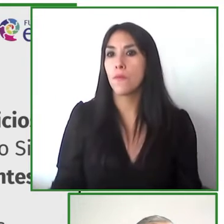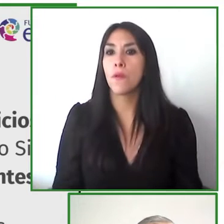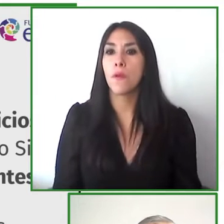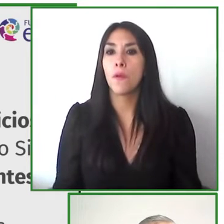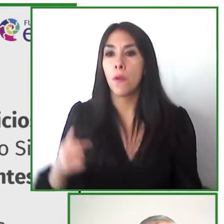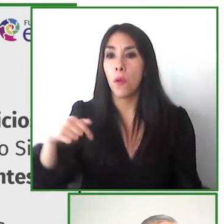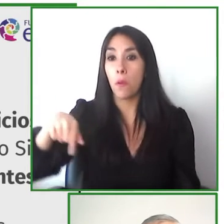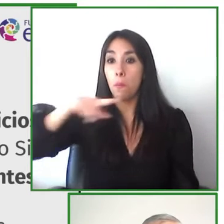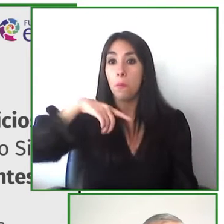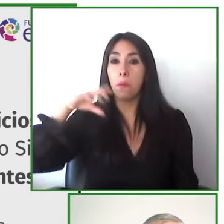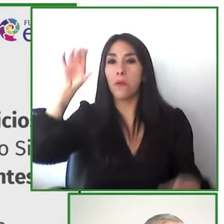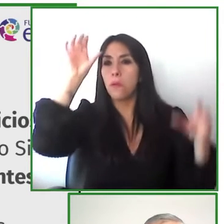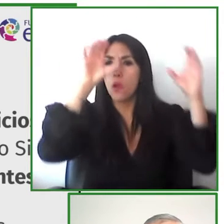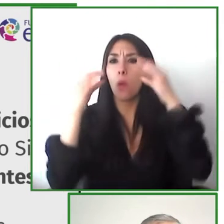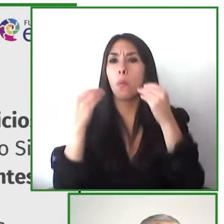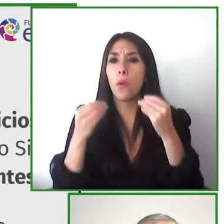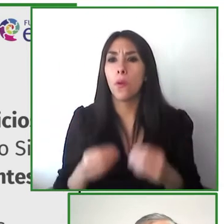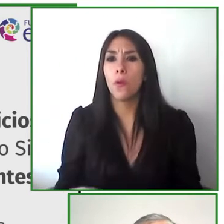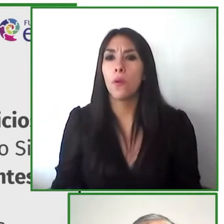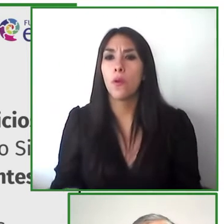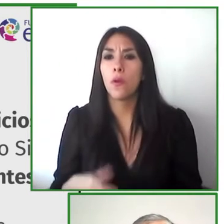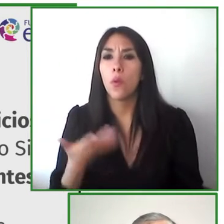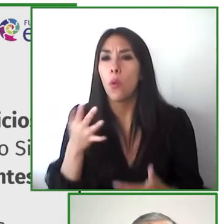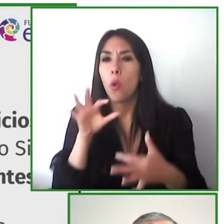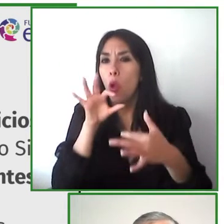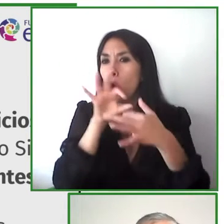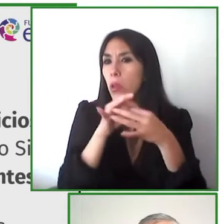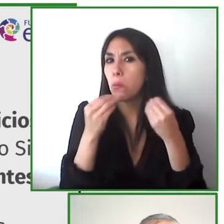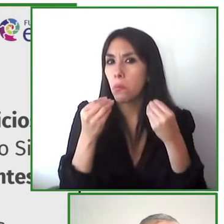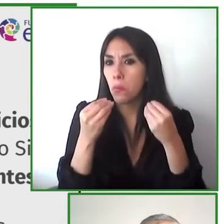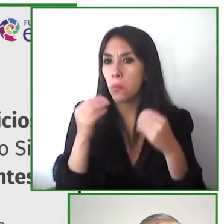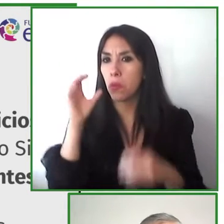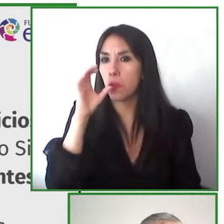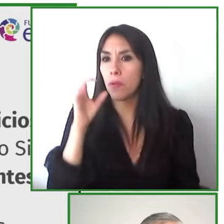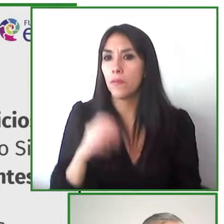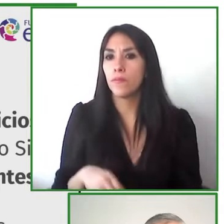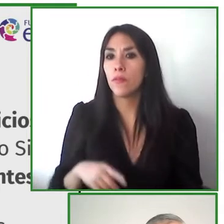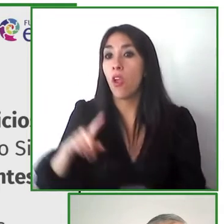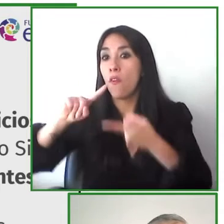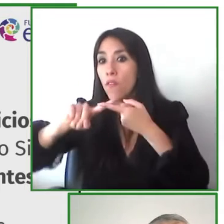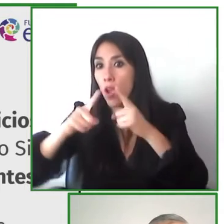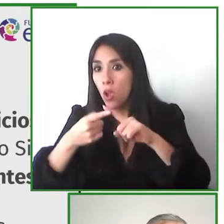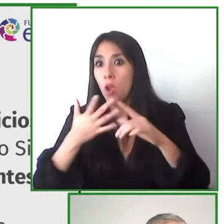to build alliances we want to find more partners who want to be part